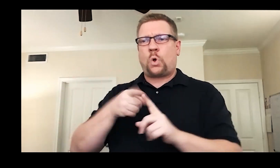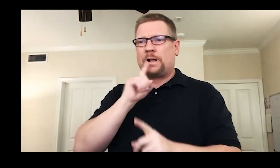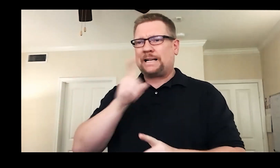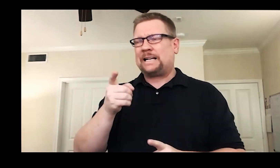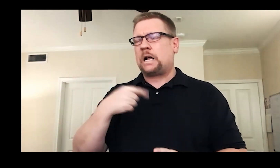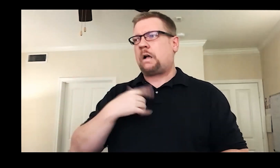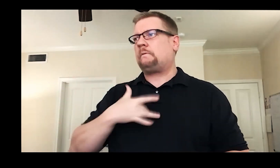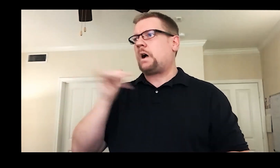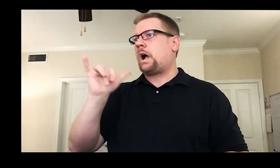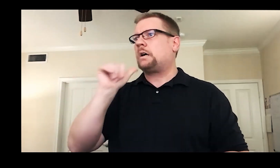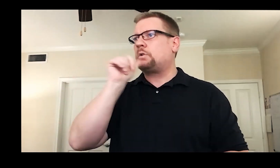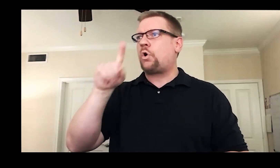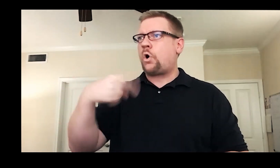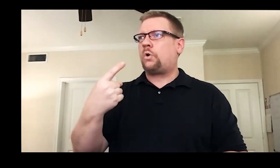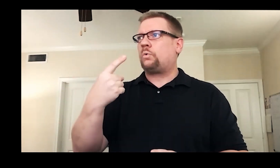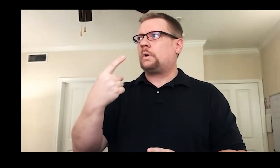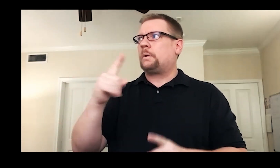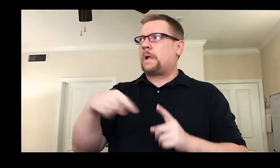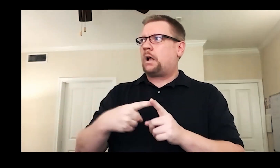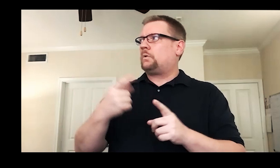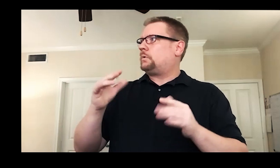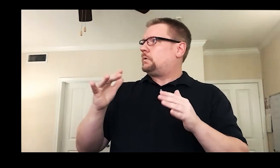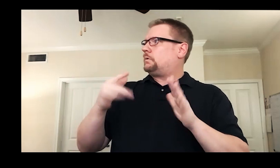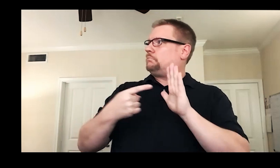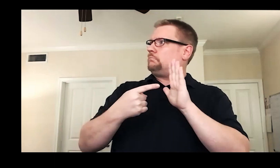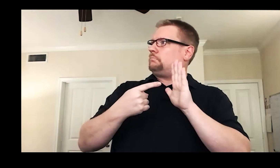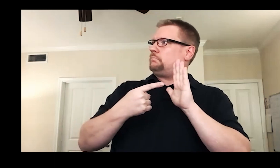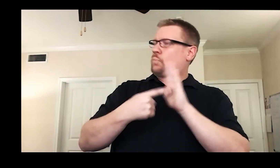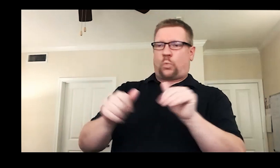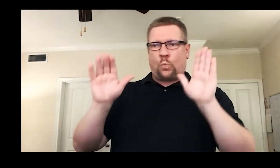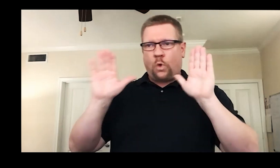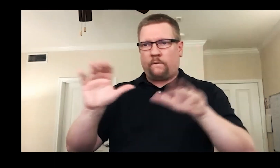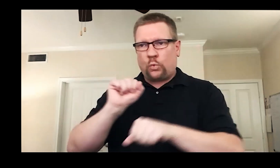My point being, it was not only about pulling off wonderful work by Deaf children,